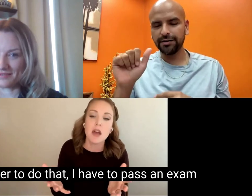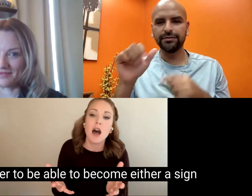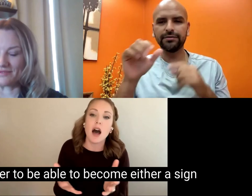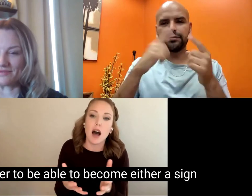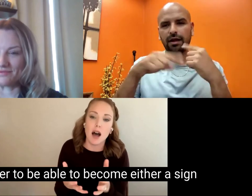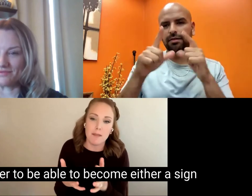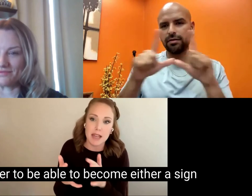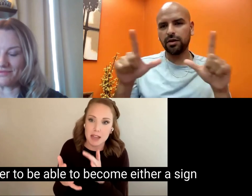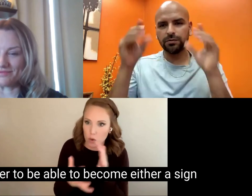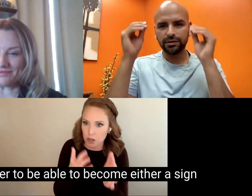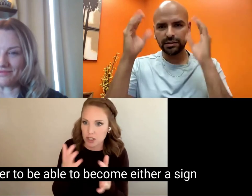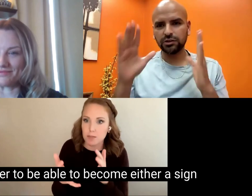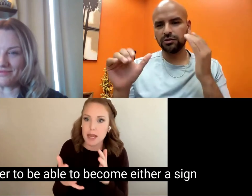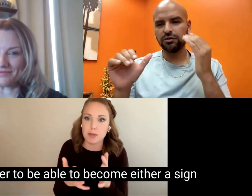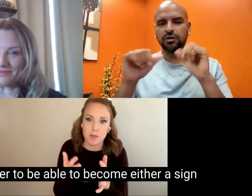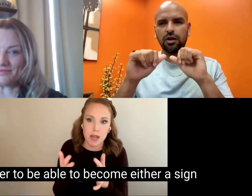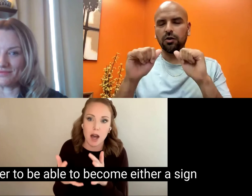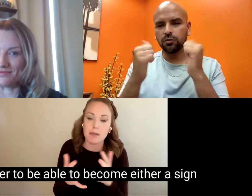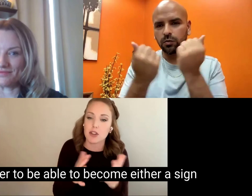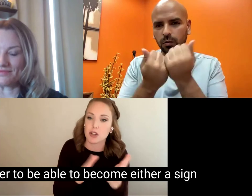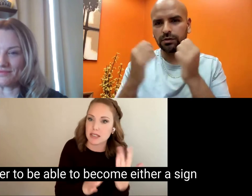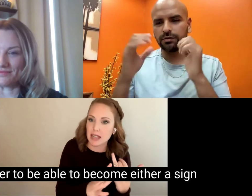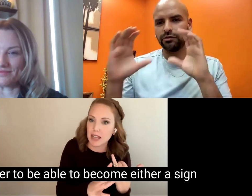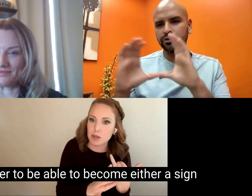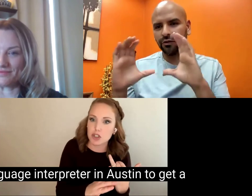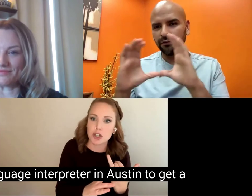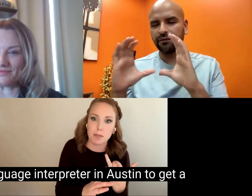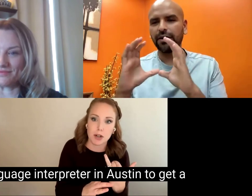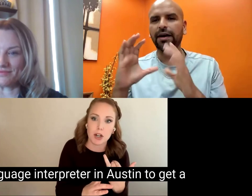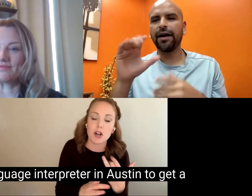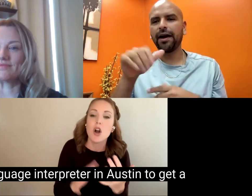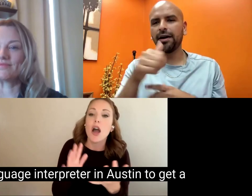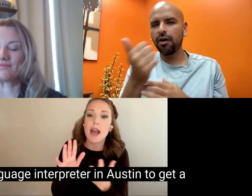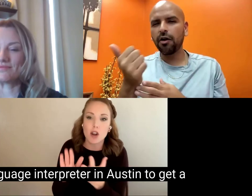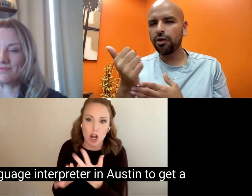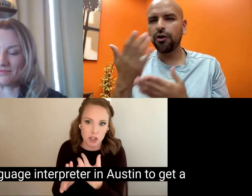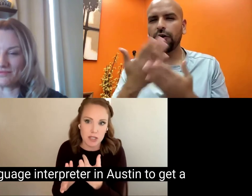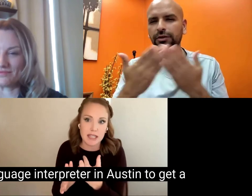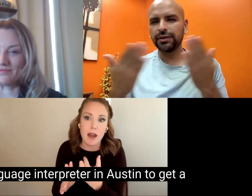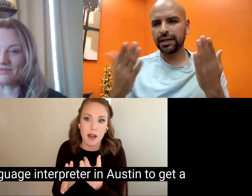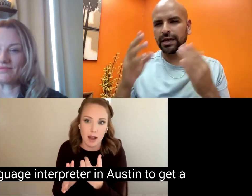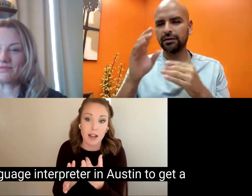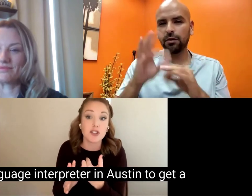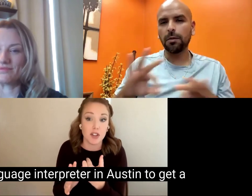in order to be able to become either a sign language interpreter in Austin to get a